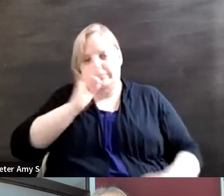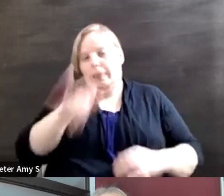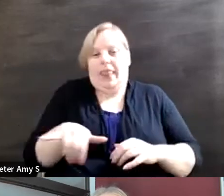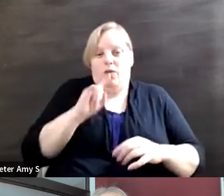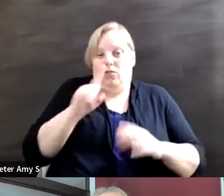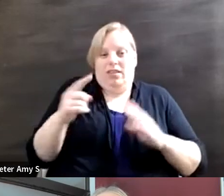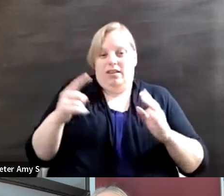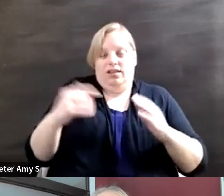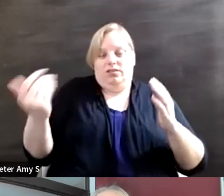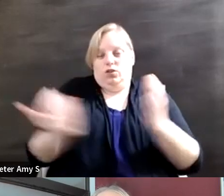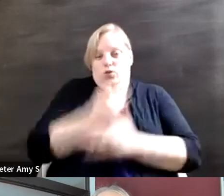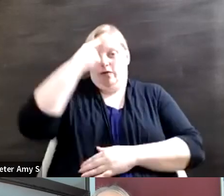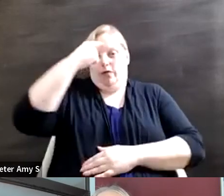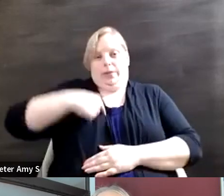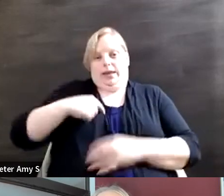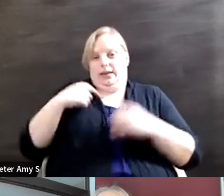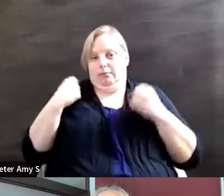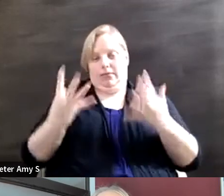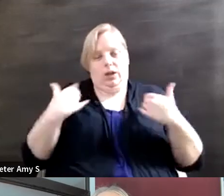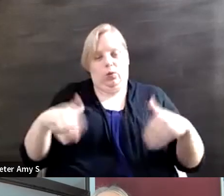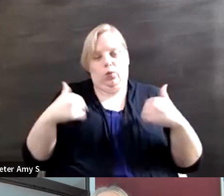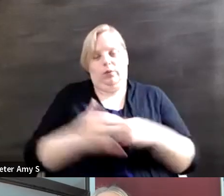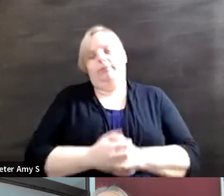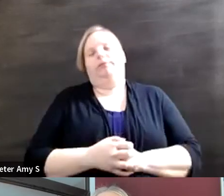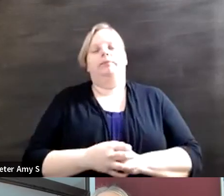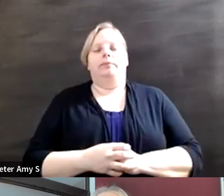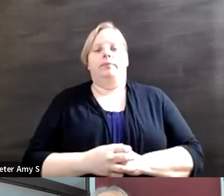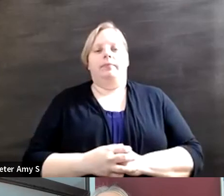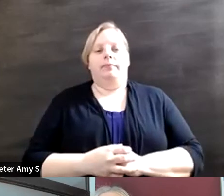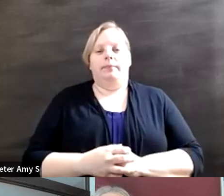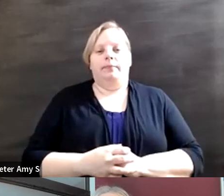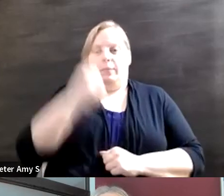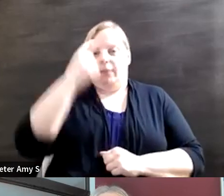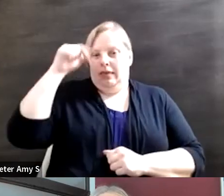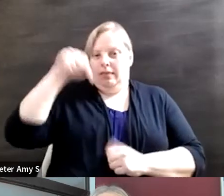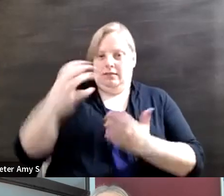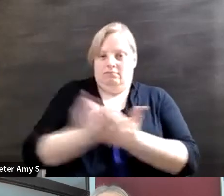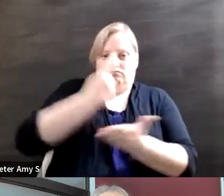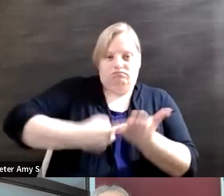ways but I think that when having this discussion it is important we look at it globally and I know